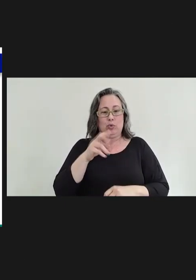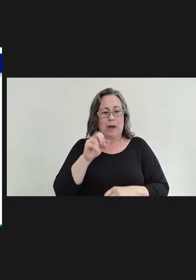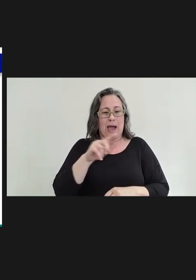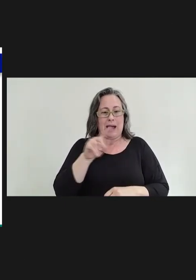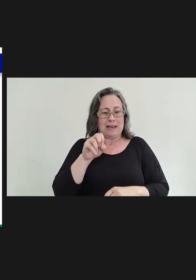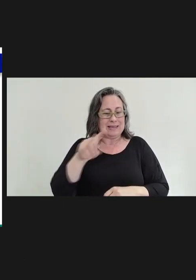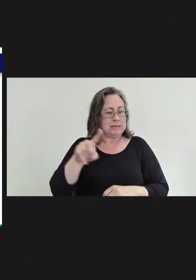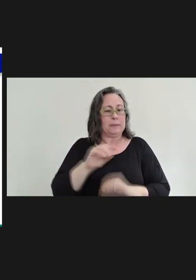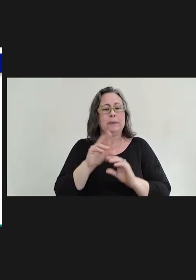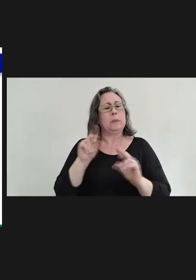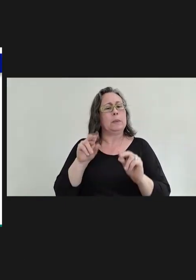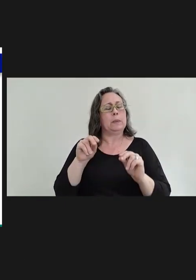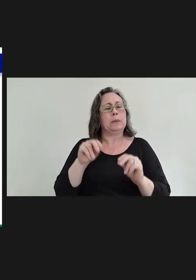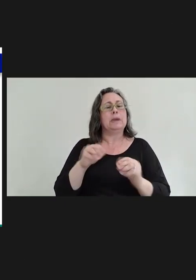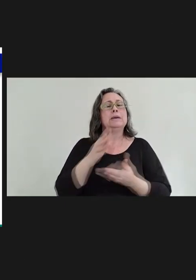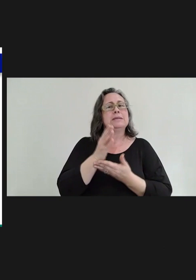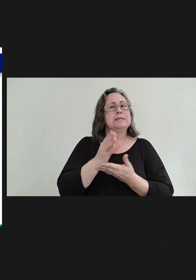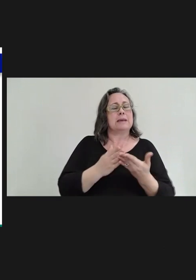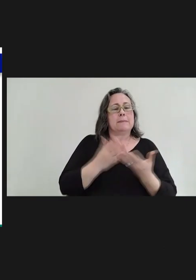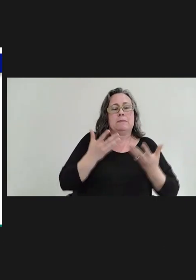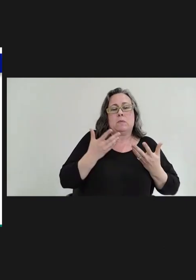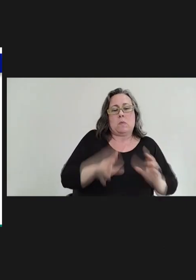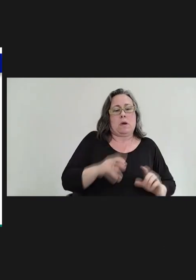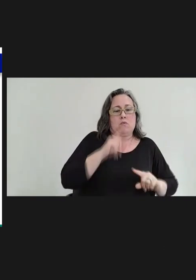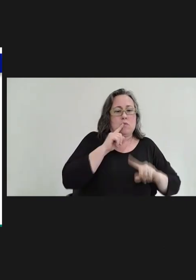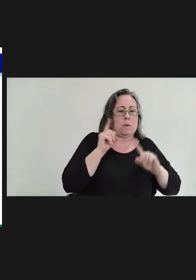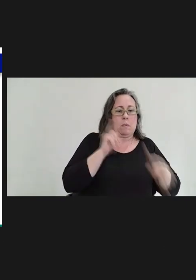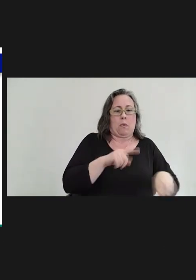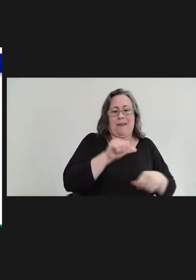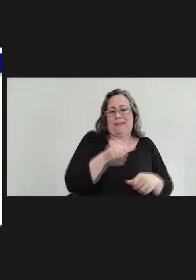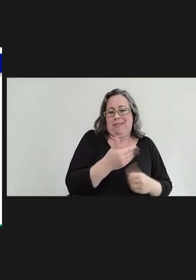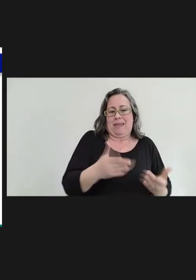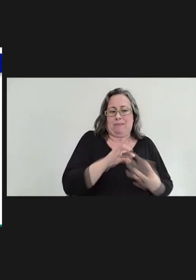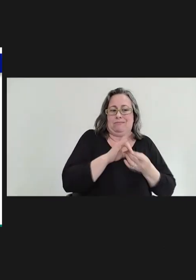just don't want to report anything about their children's health care -- health or health care